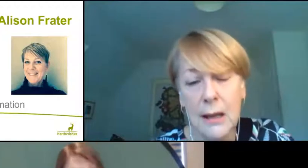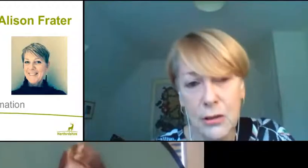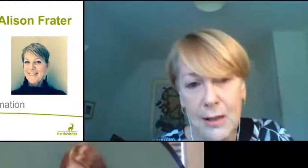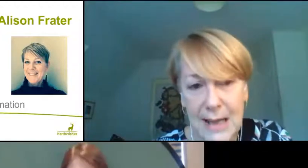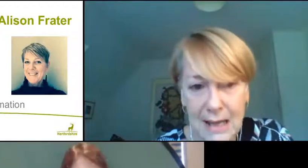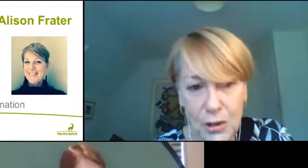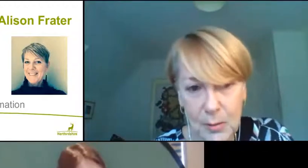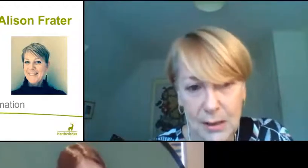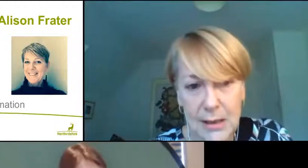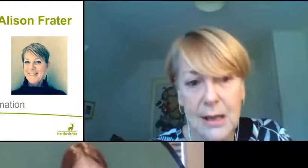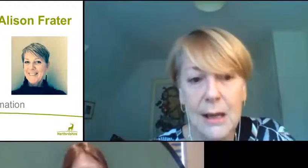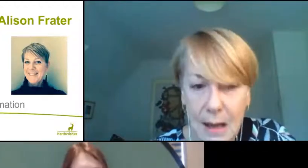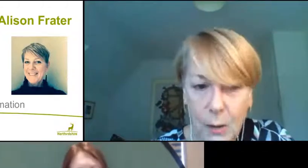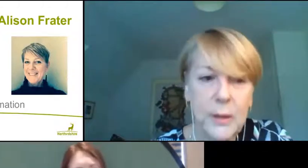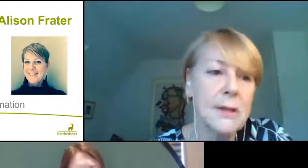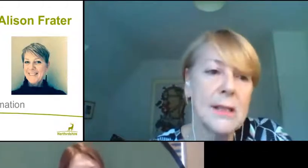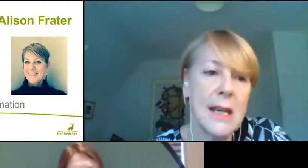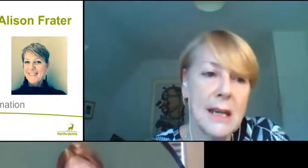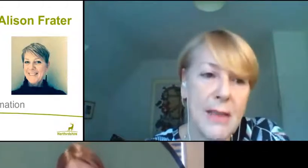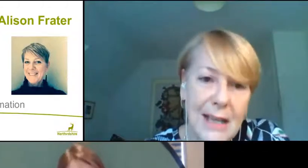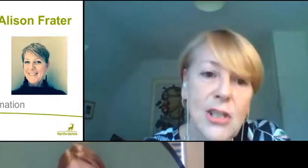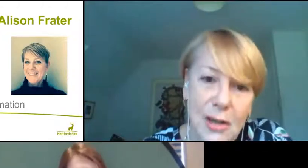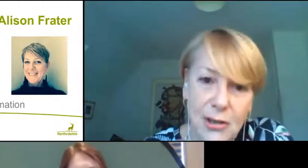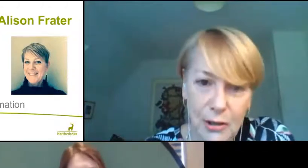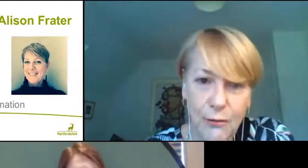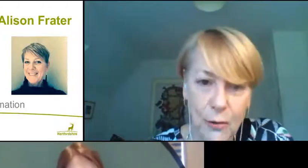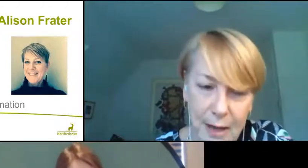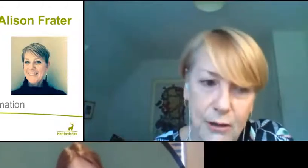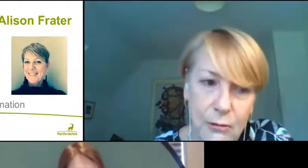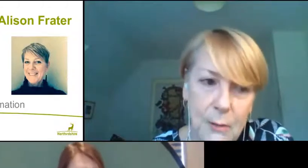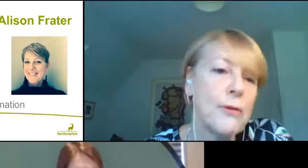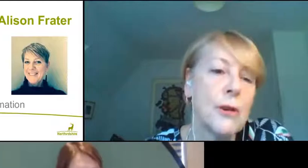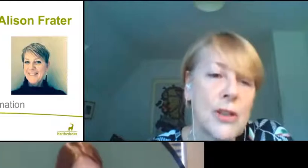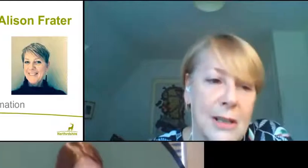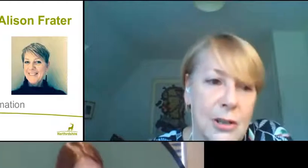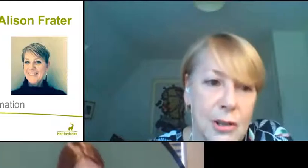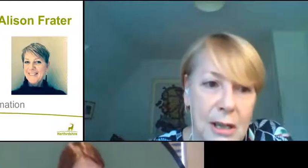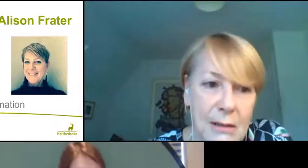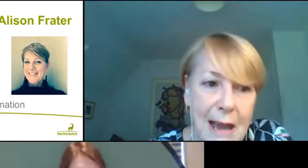and your engagement in helping us take that three-pronged strategy forward and